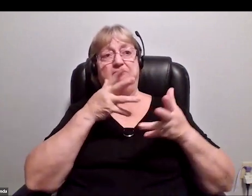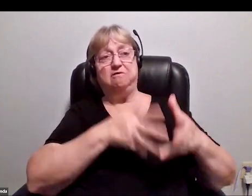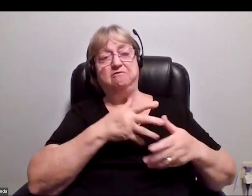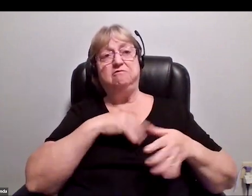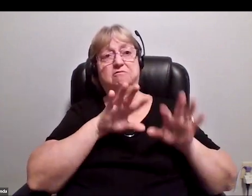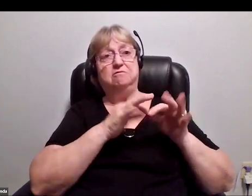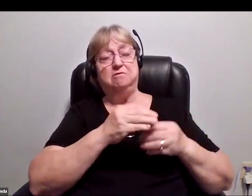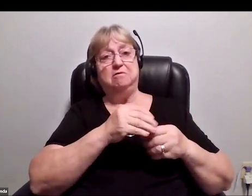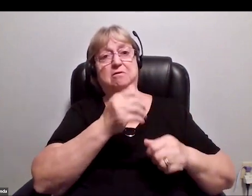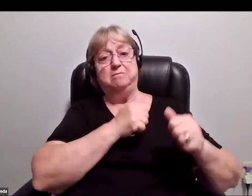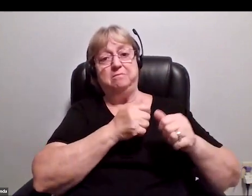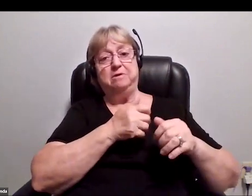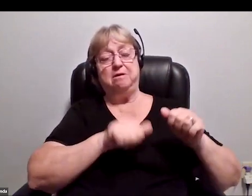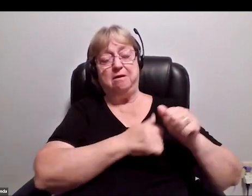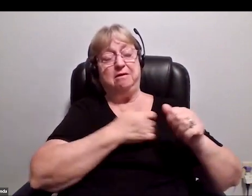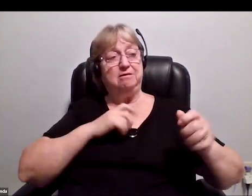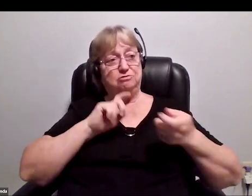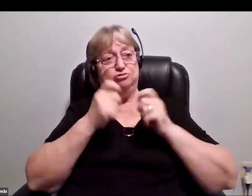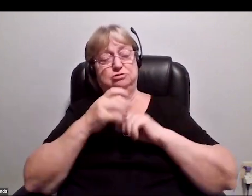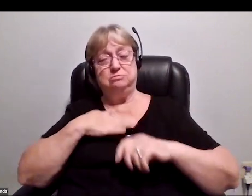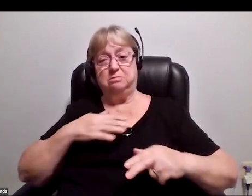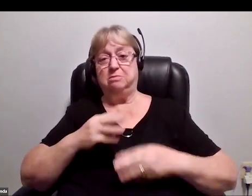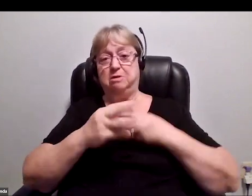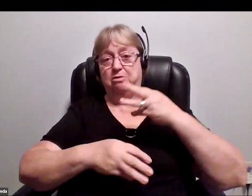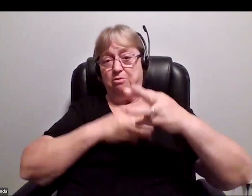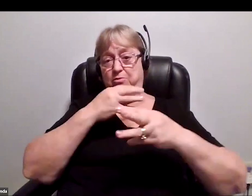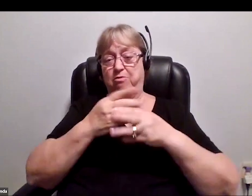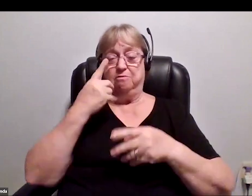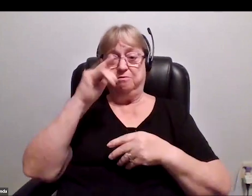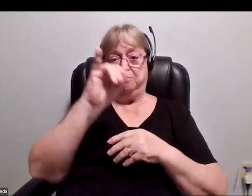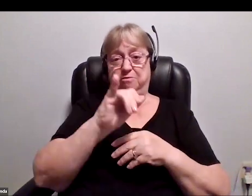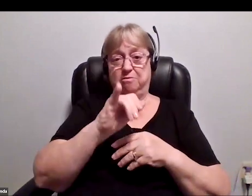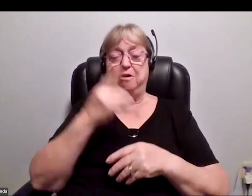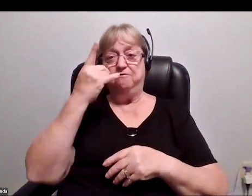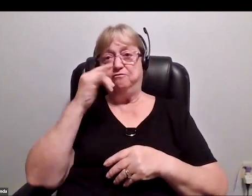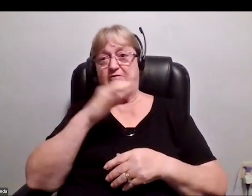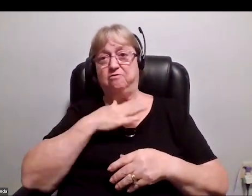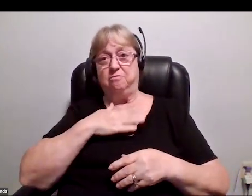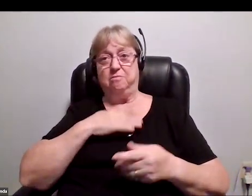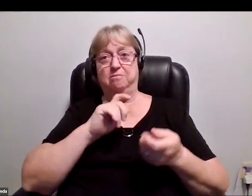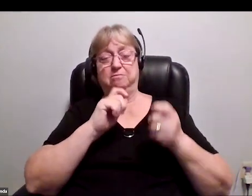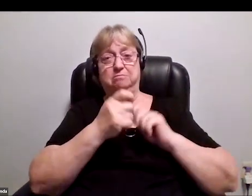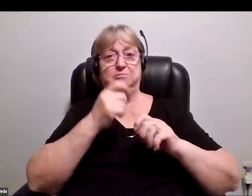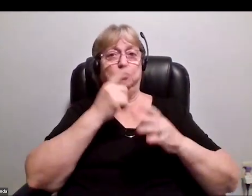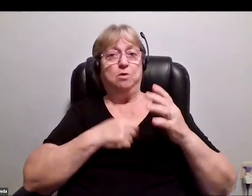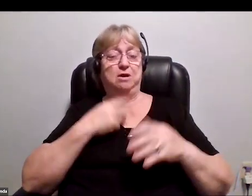Forever changed by what I've learned Forever changed by what I've seen!